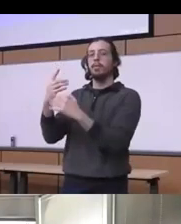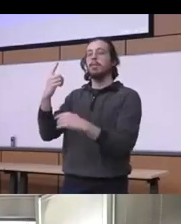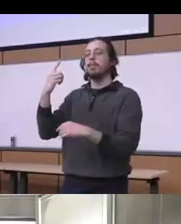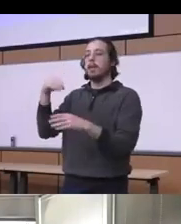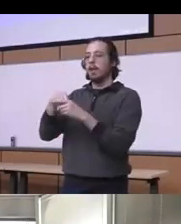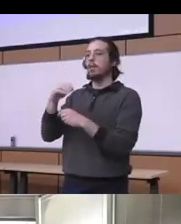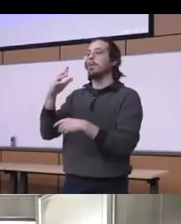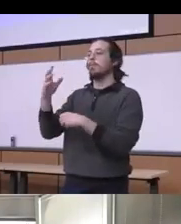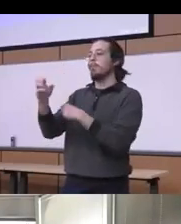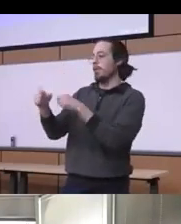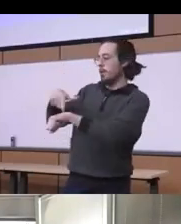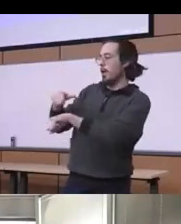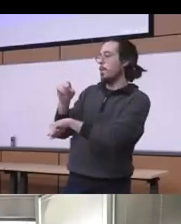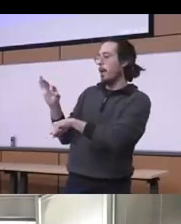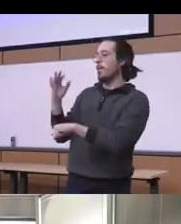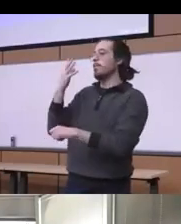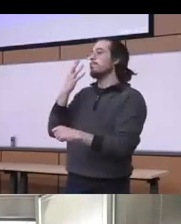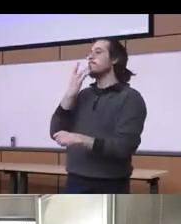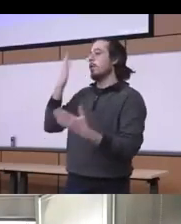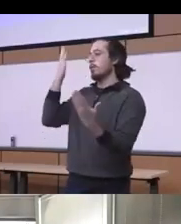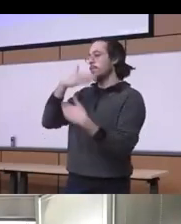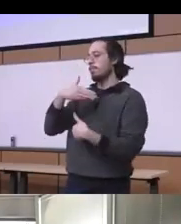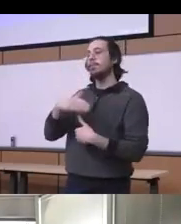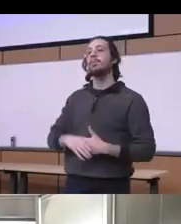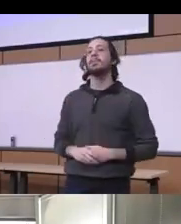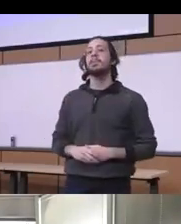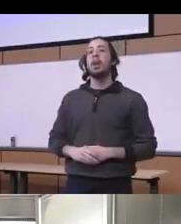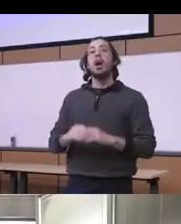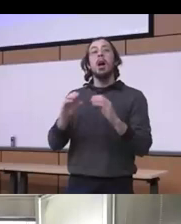you know the War on Drugs that nothing has contributed more to the systematic mass